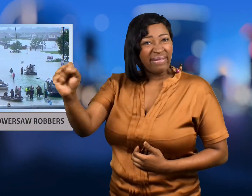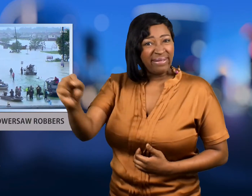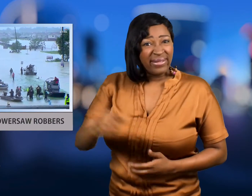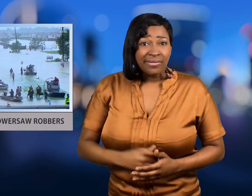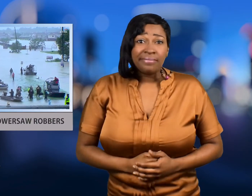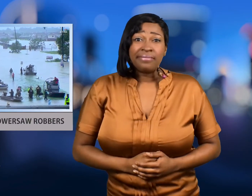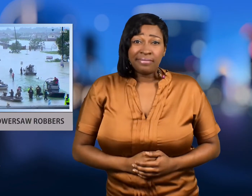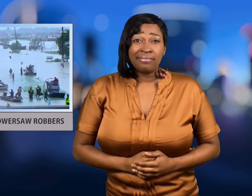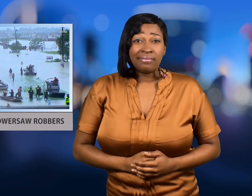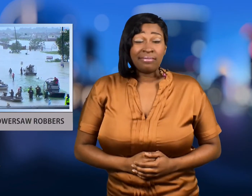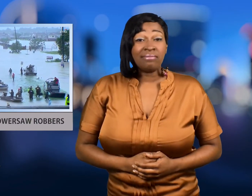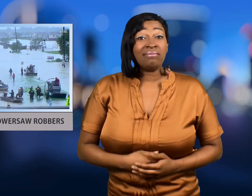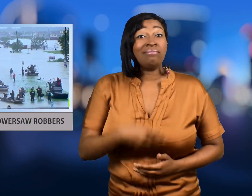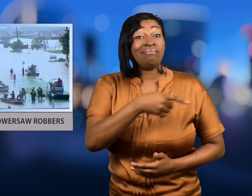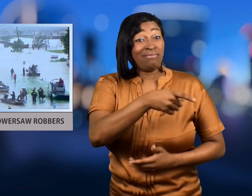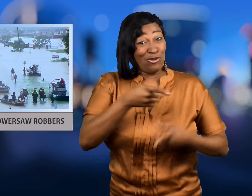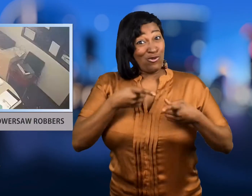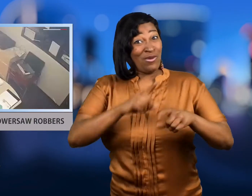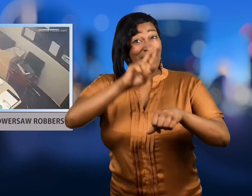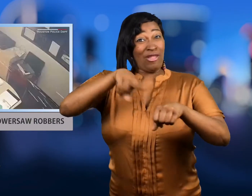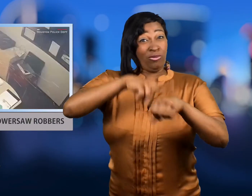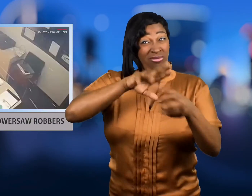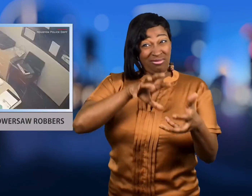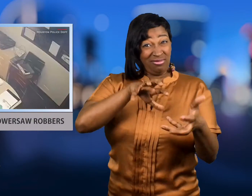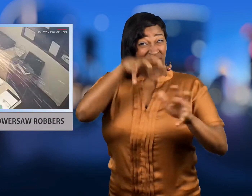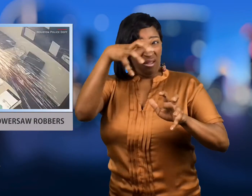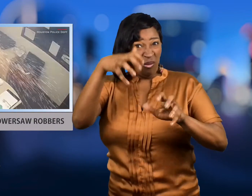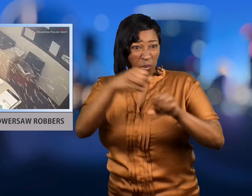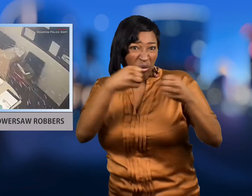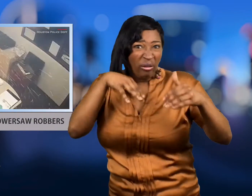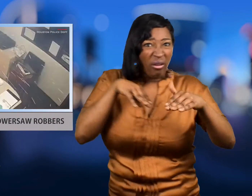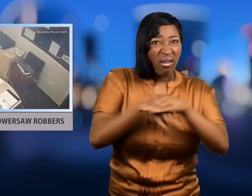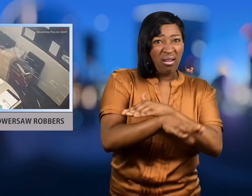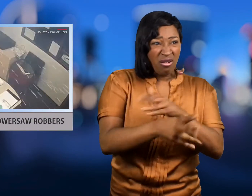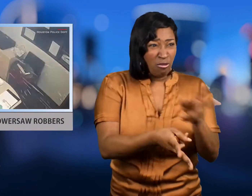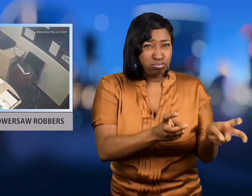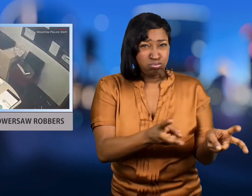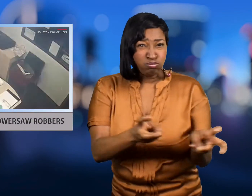If caught they will face stiffer punishment